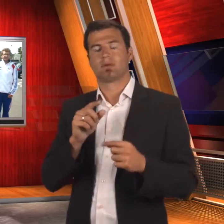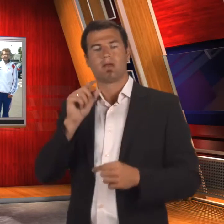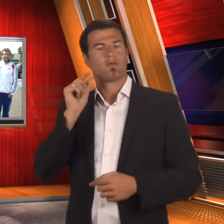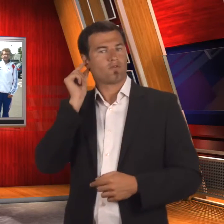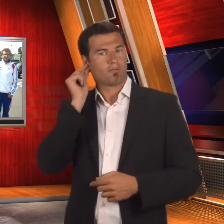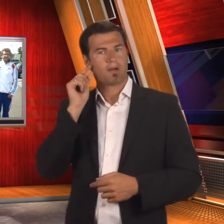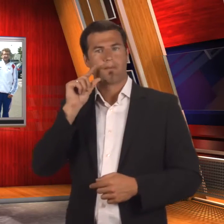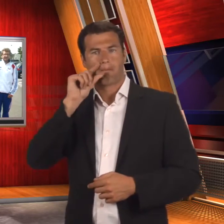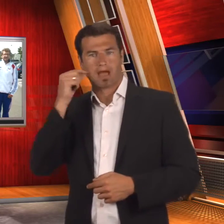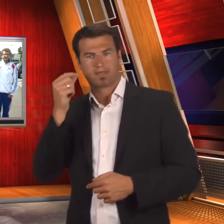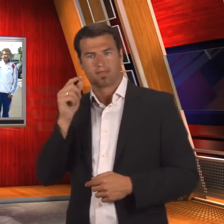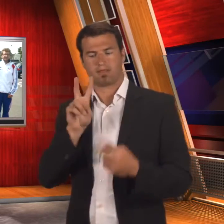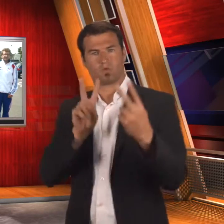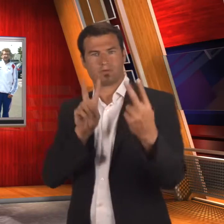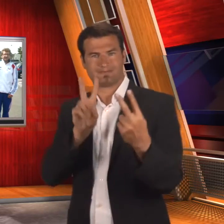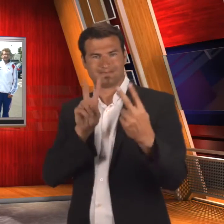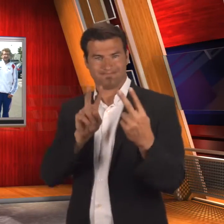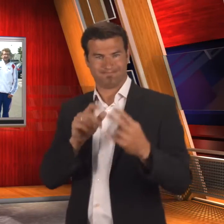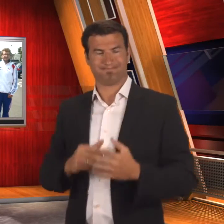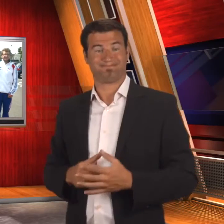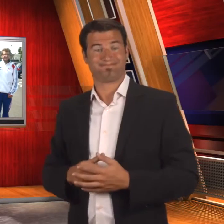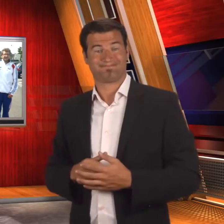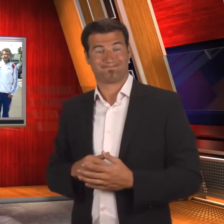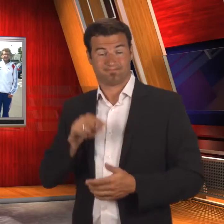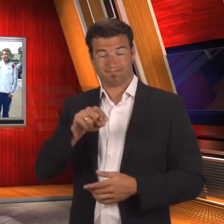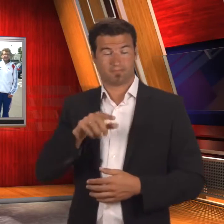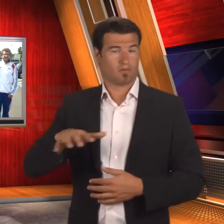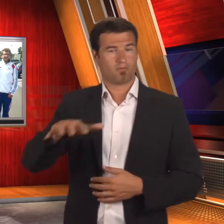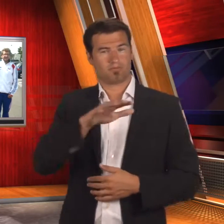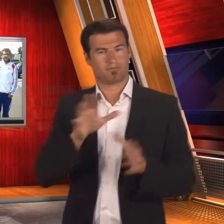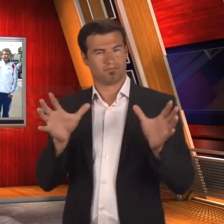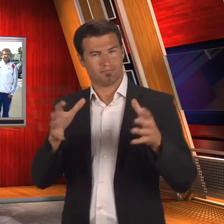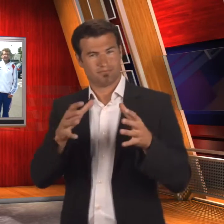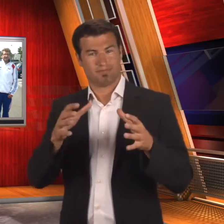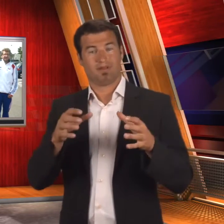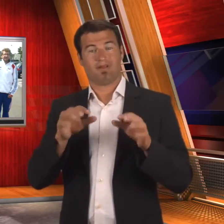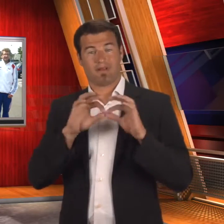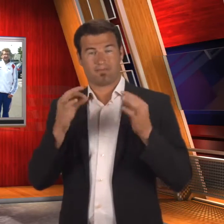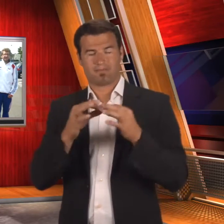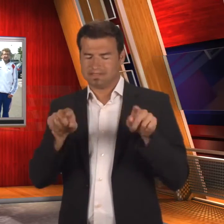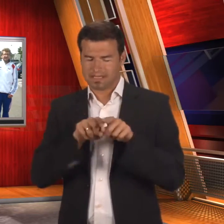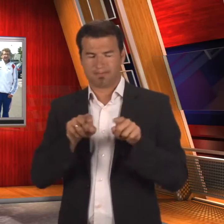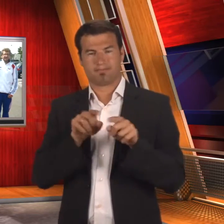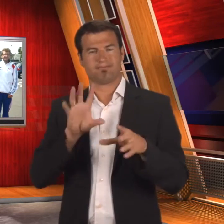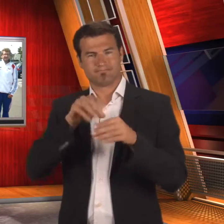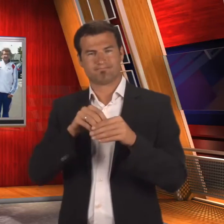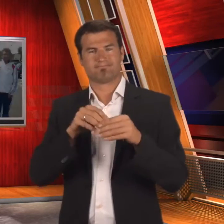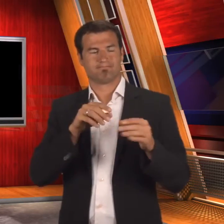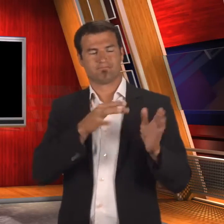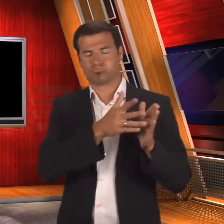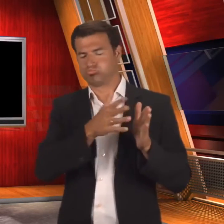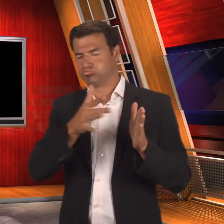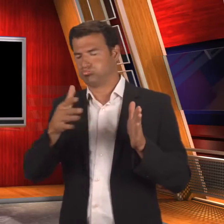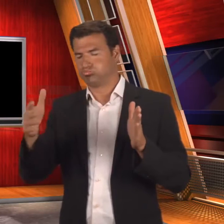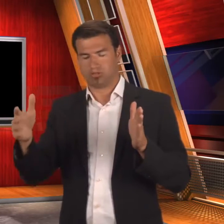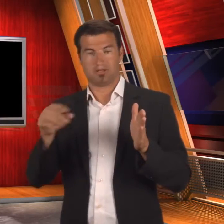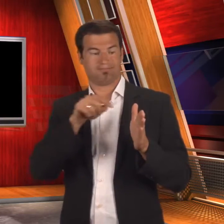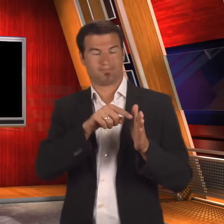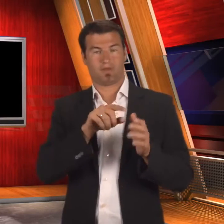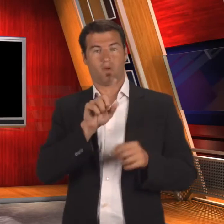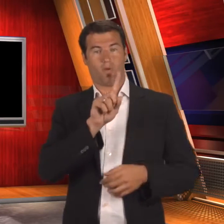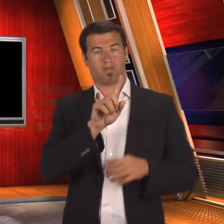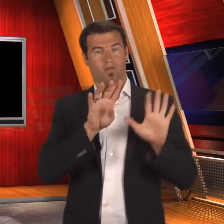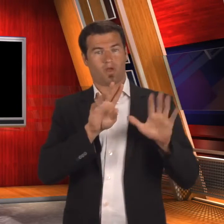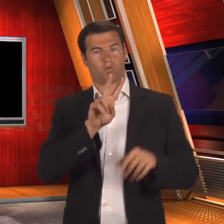All are members of the same family since